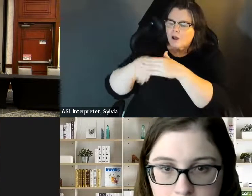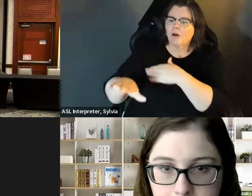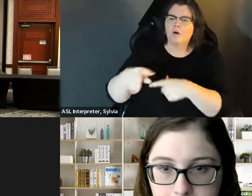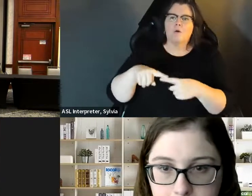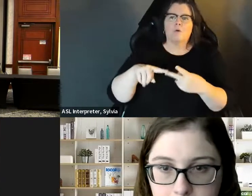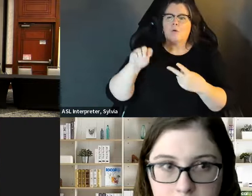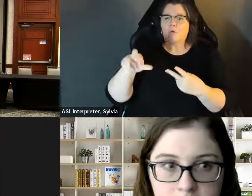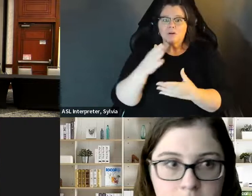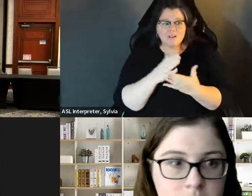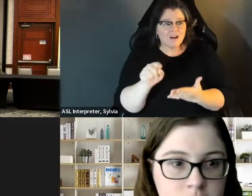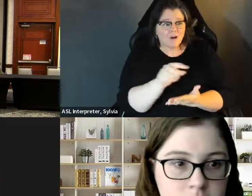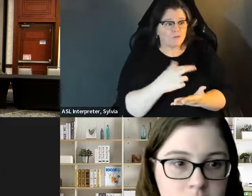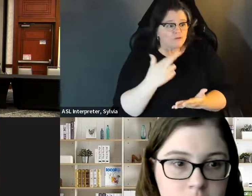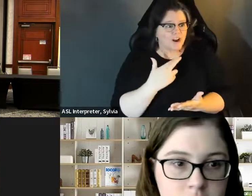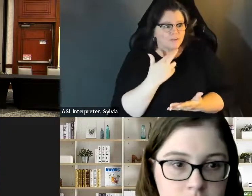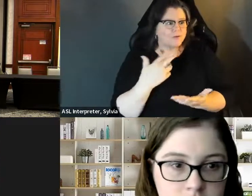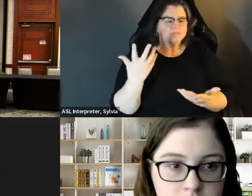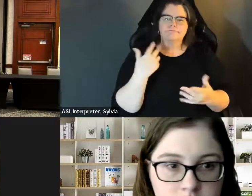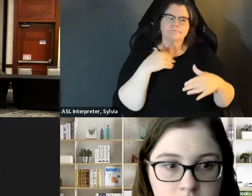just regular office meetings or have to walk a long